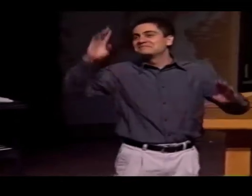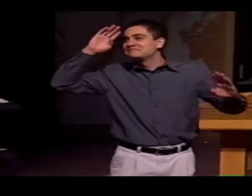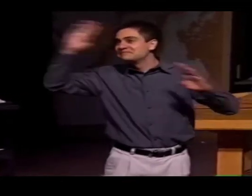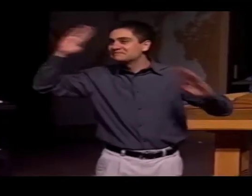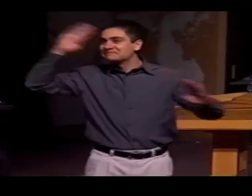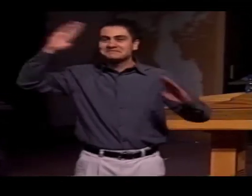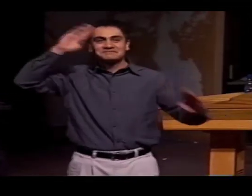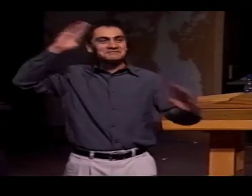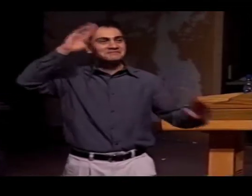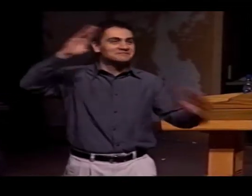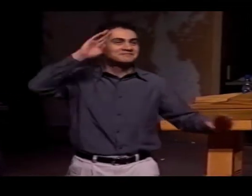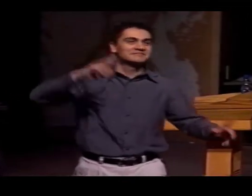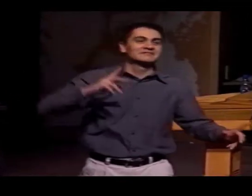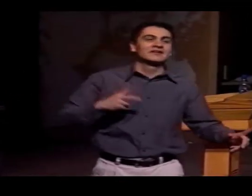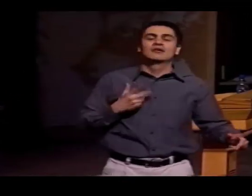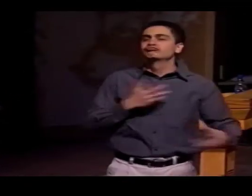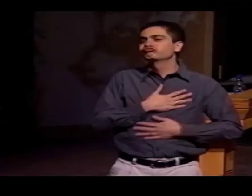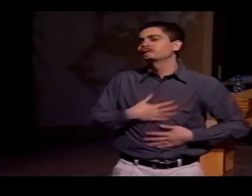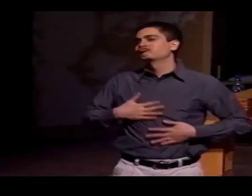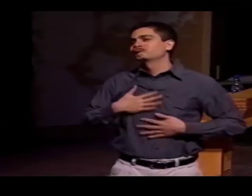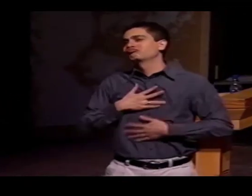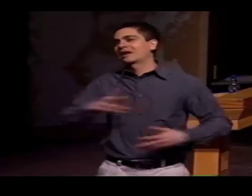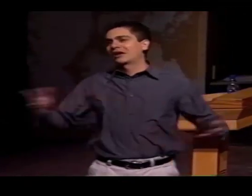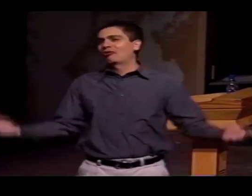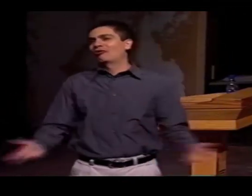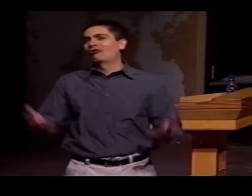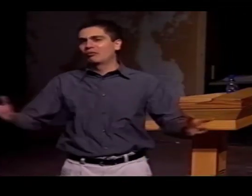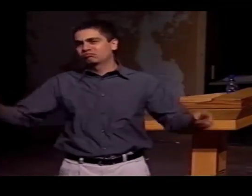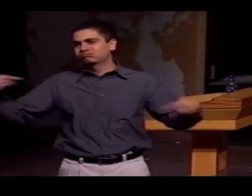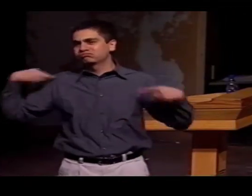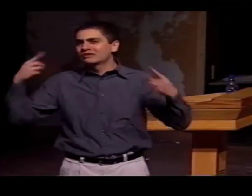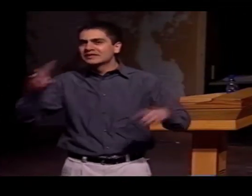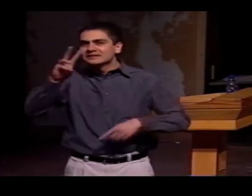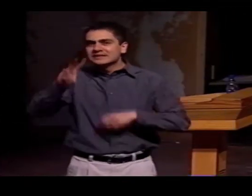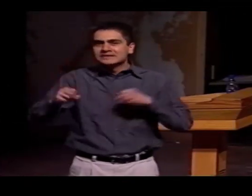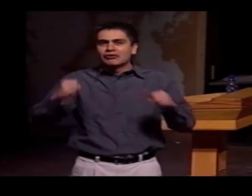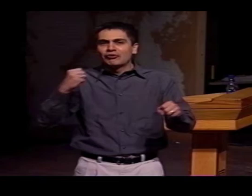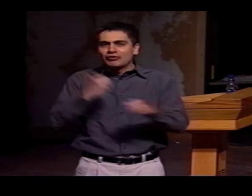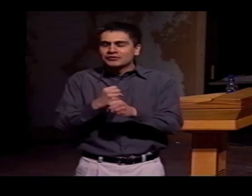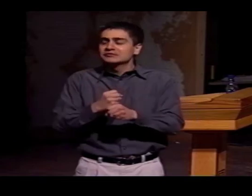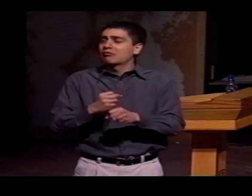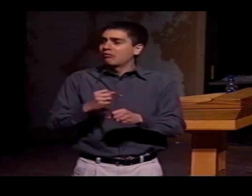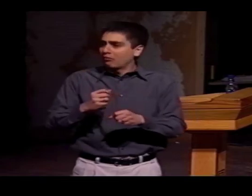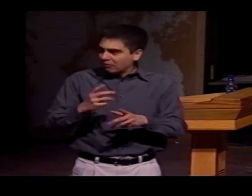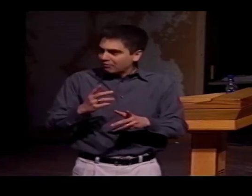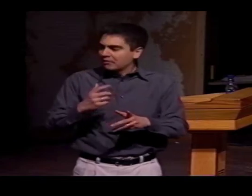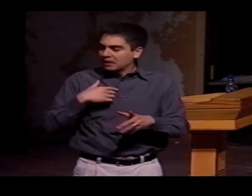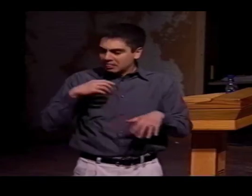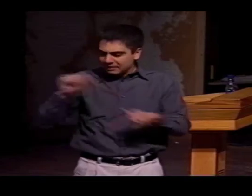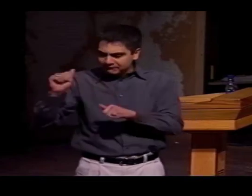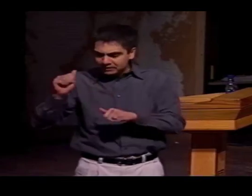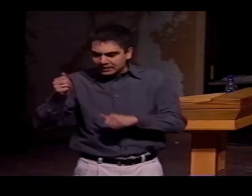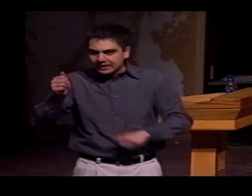HELLO, EVERYONE. I AM SO HAPPY TO BE HERE. IT'S BEEN 6 YEARS SINCE I'VE BEEN AWAY.